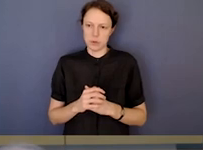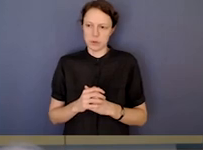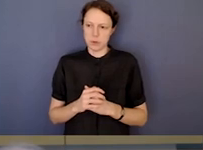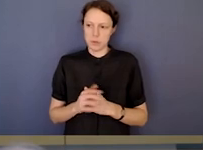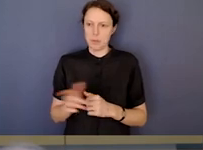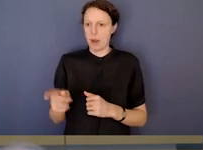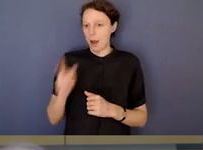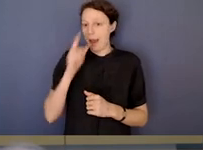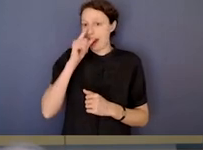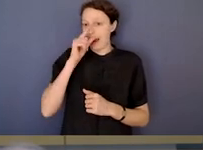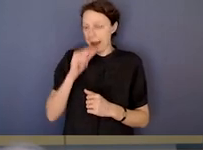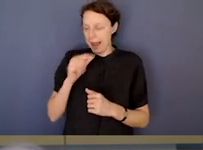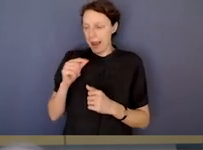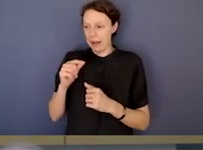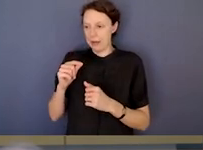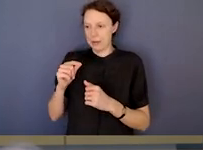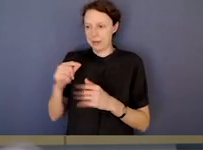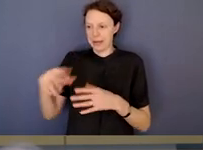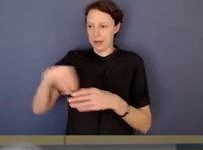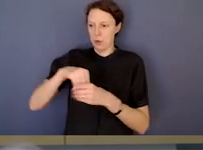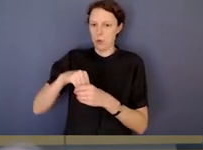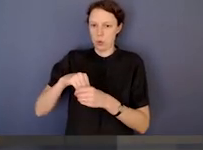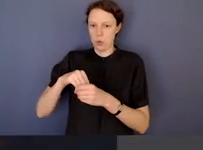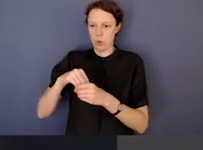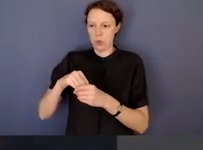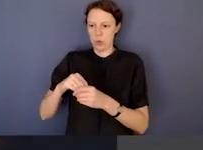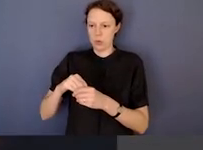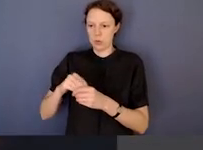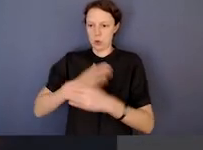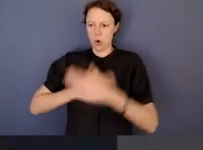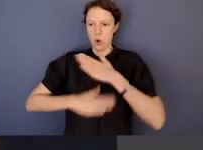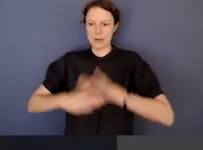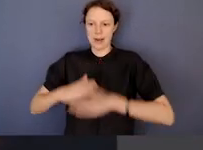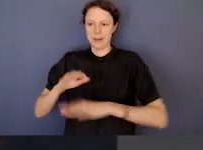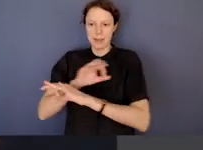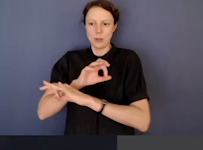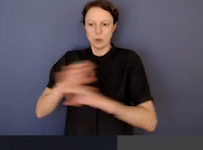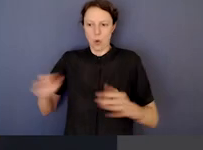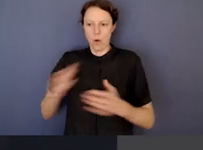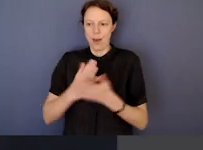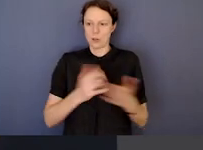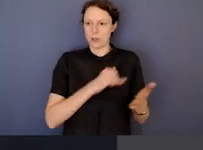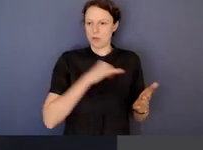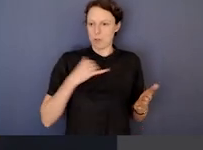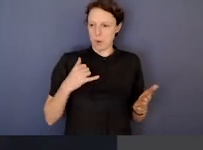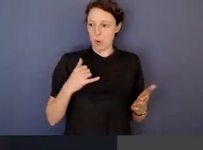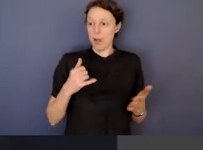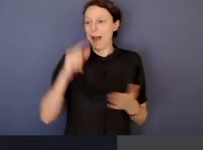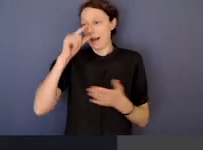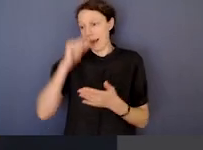that too can involve conduct that is not criminal as well as conduct that is.